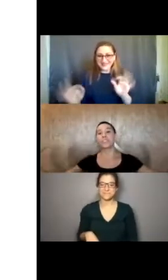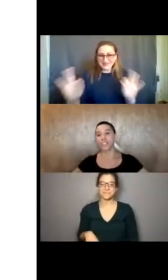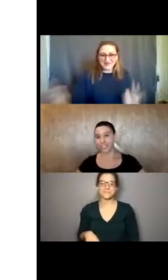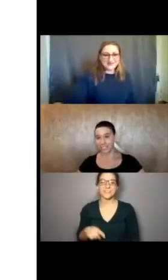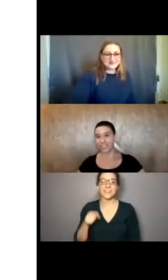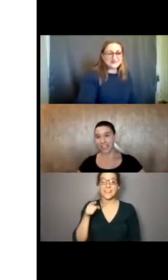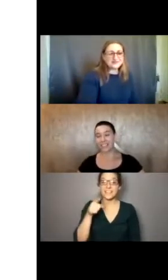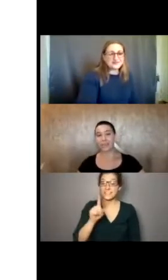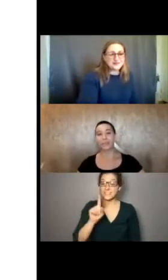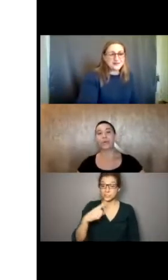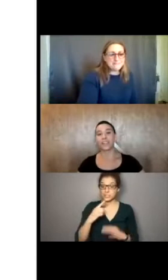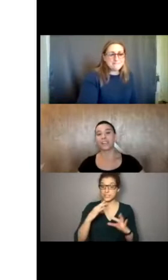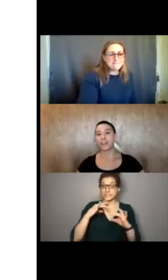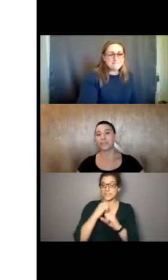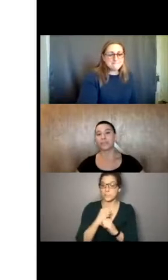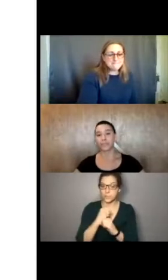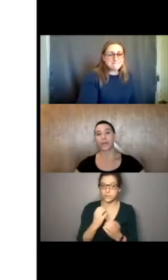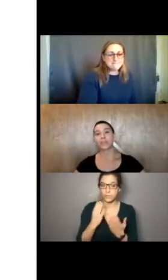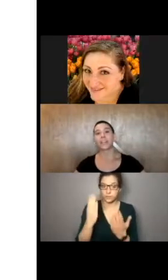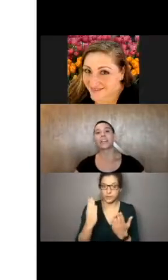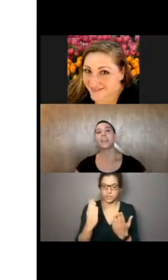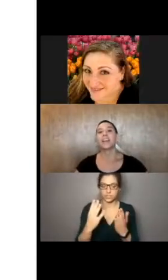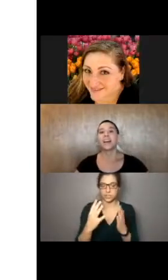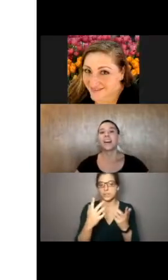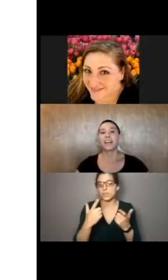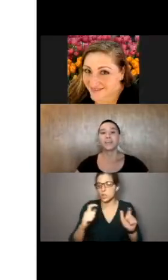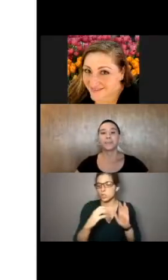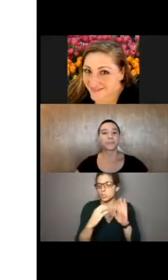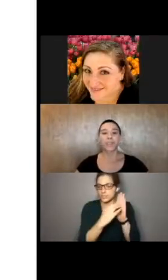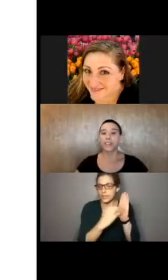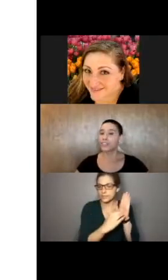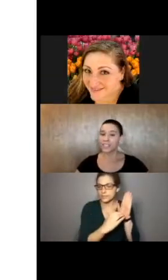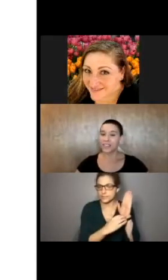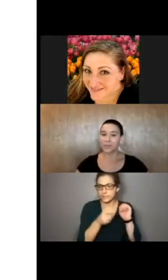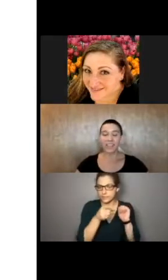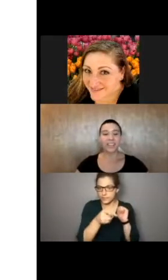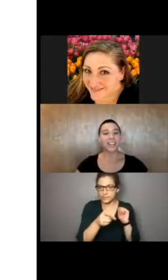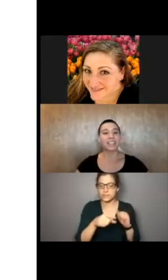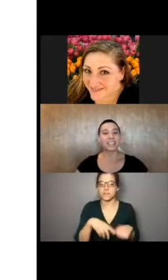is sort of the largest text come ponent of this website.